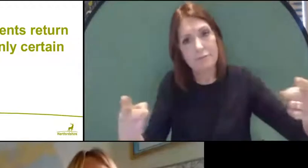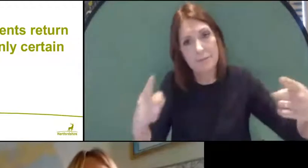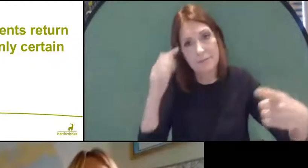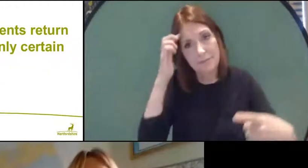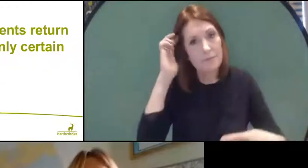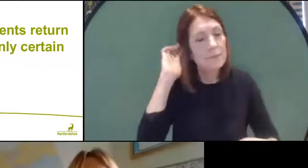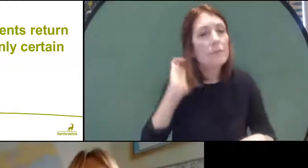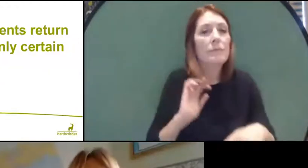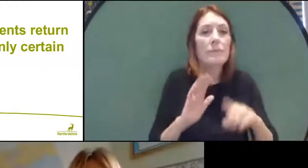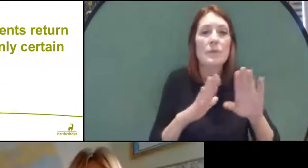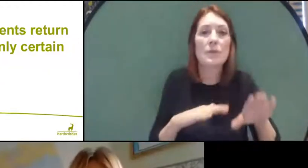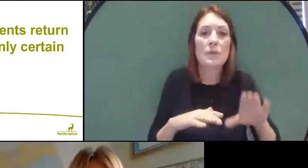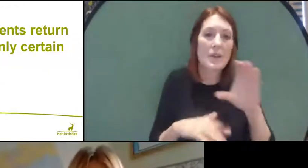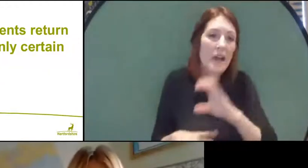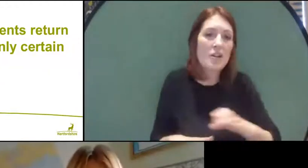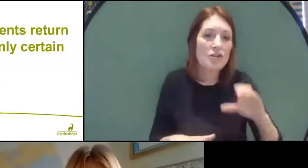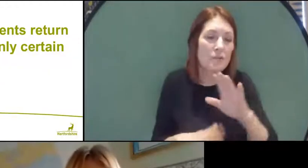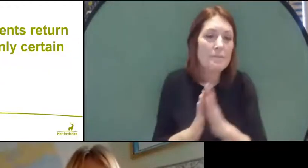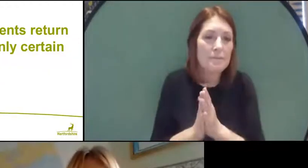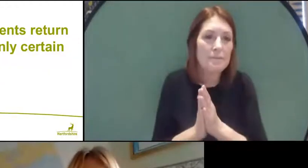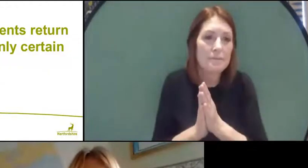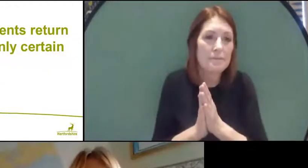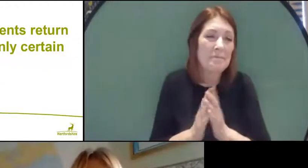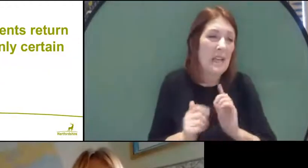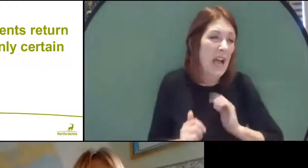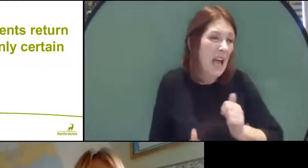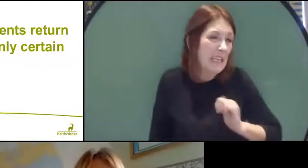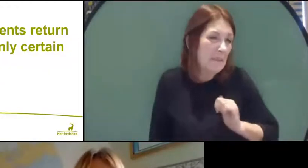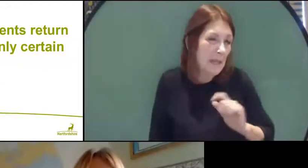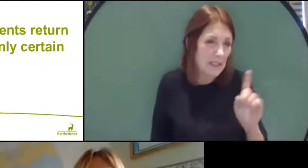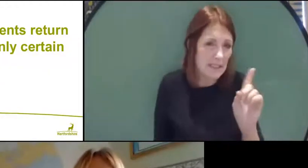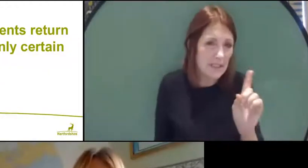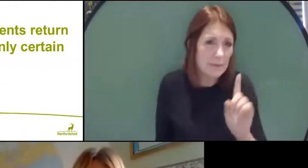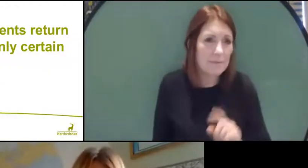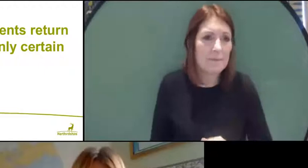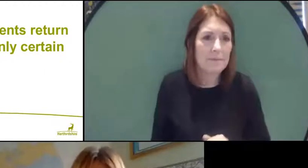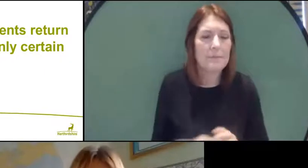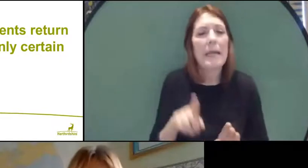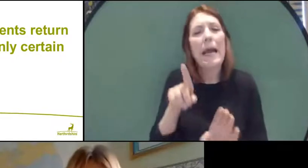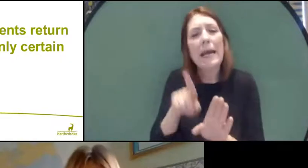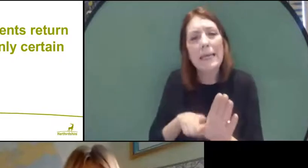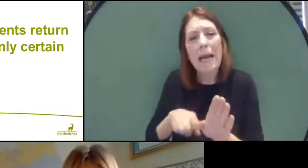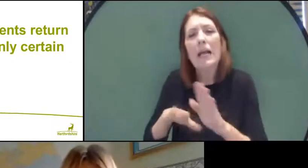My anticipation is that the younger children will go back first